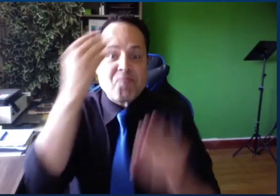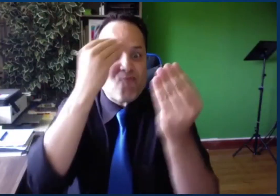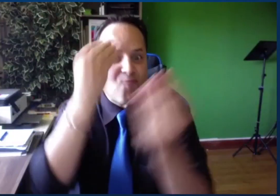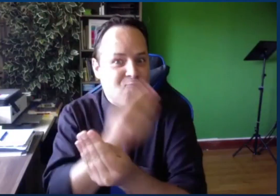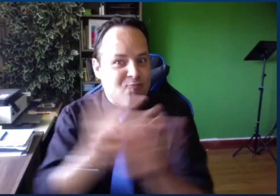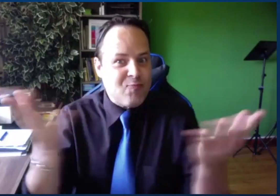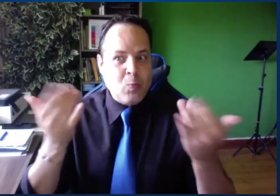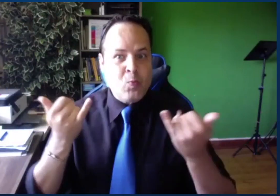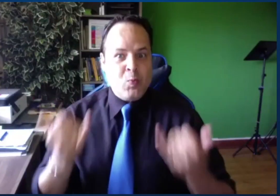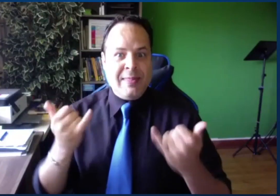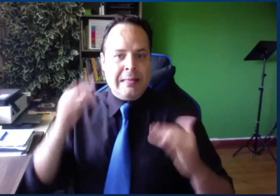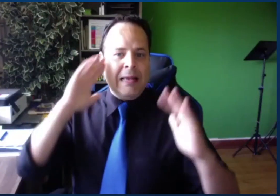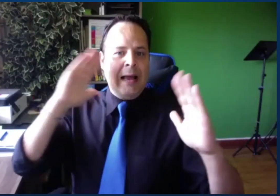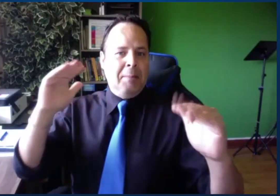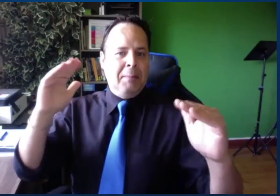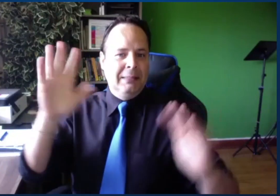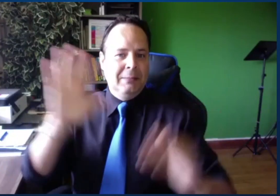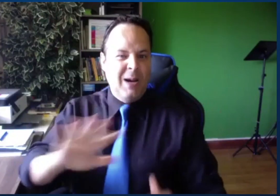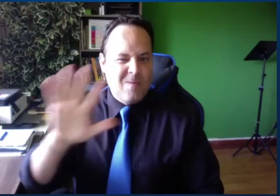Well, hello, everyone.